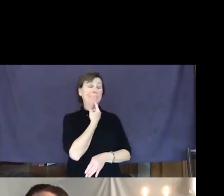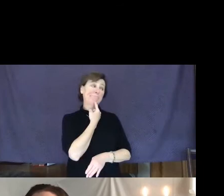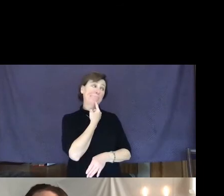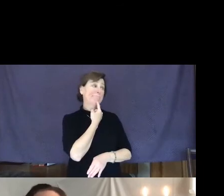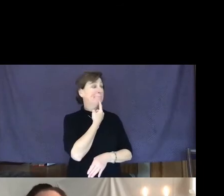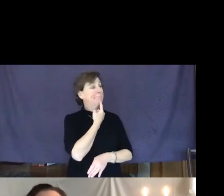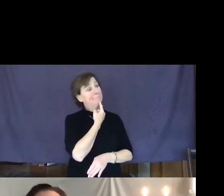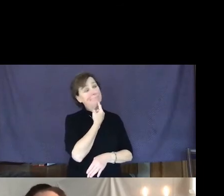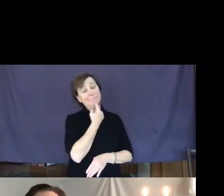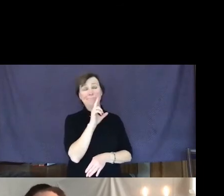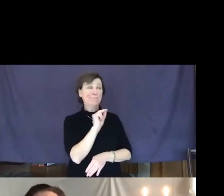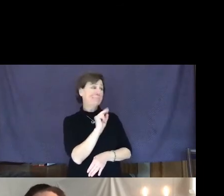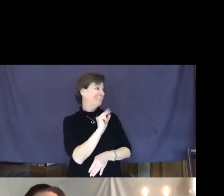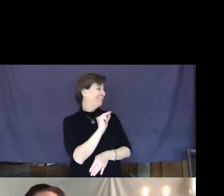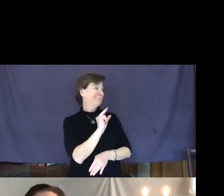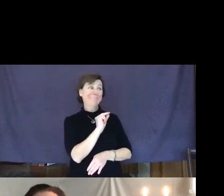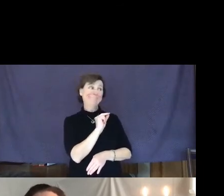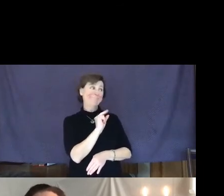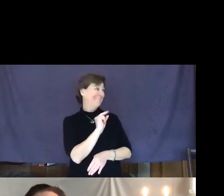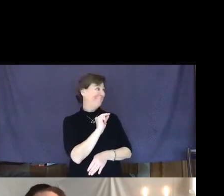"No.